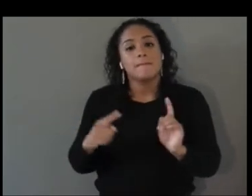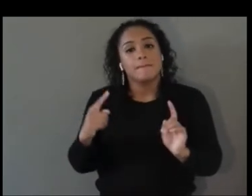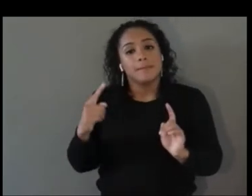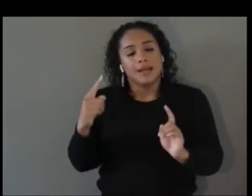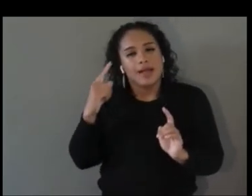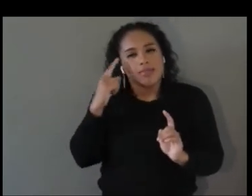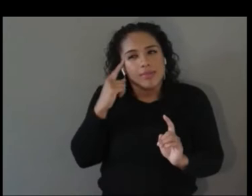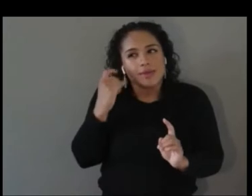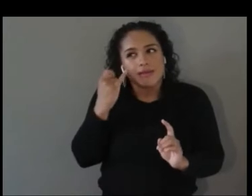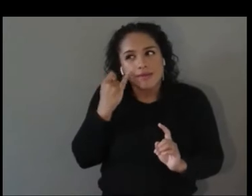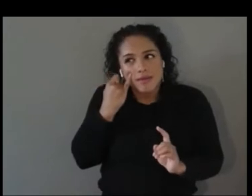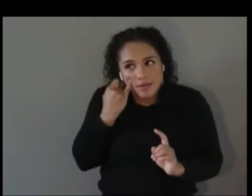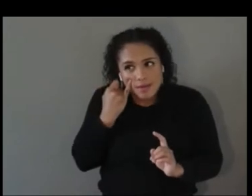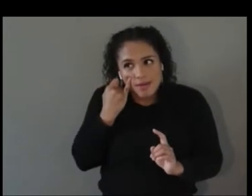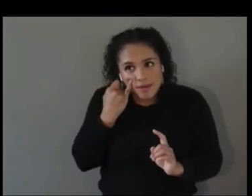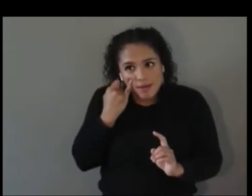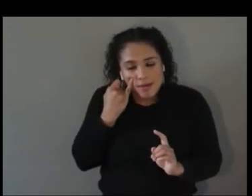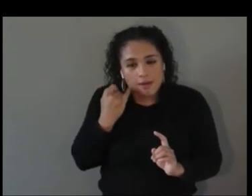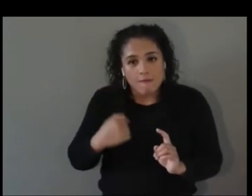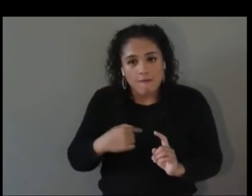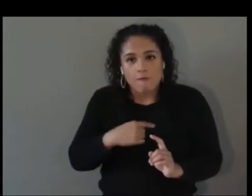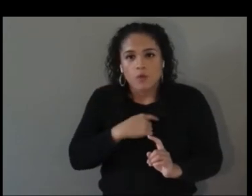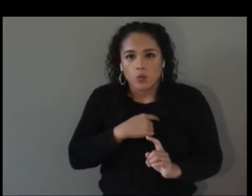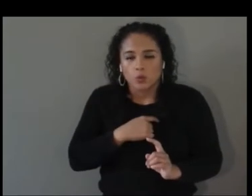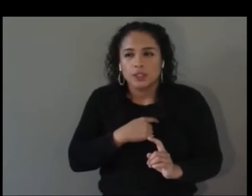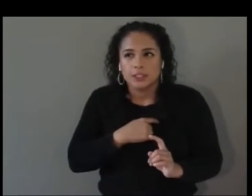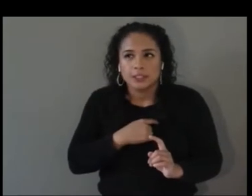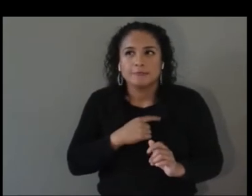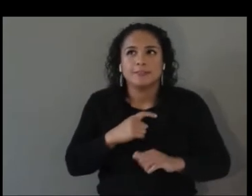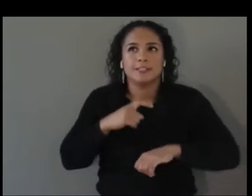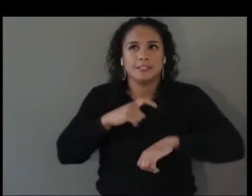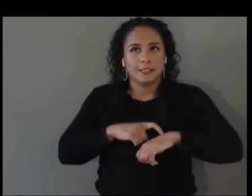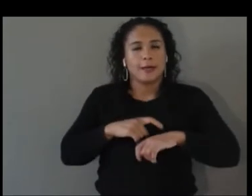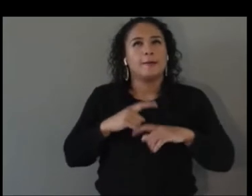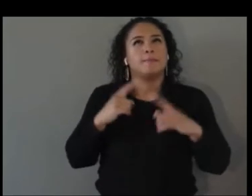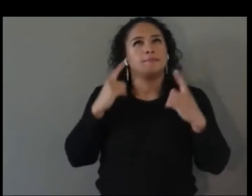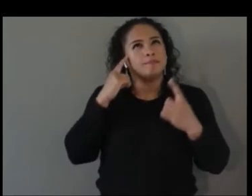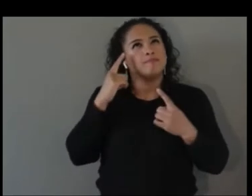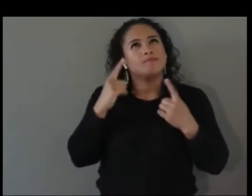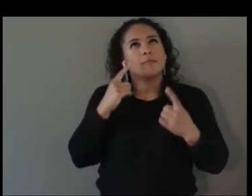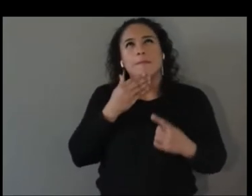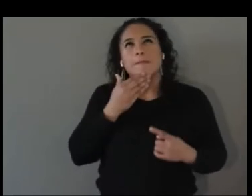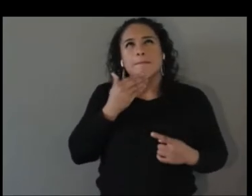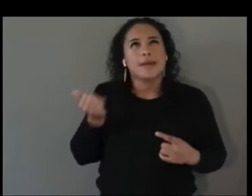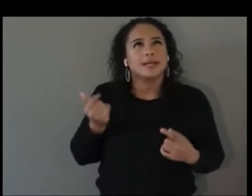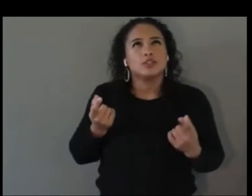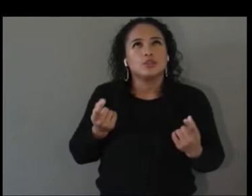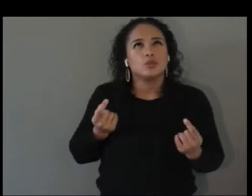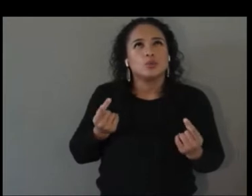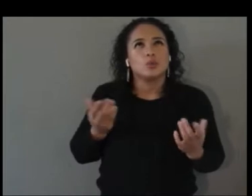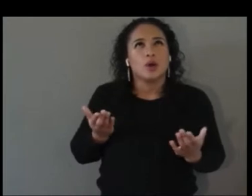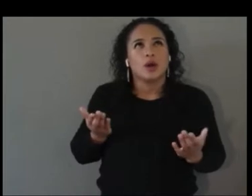what would be best to do, is to actually hire the people that we want to buy our products.